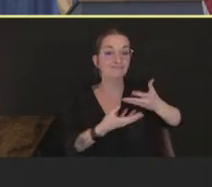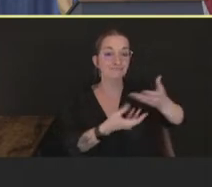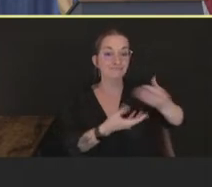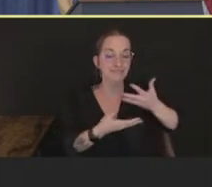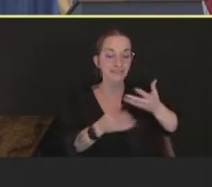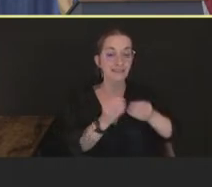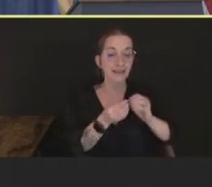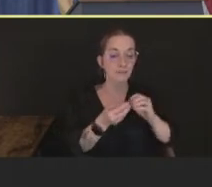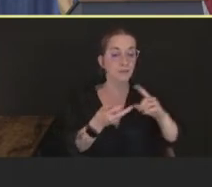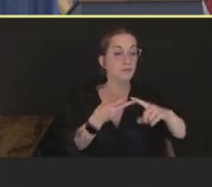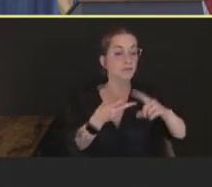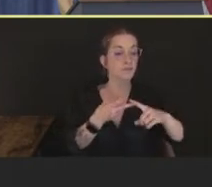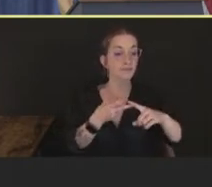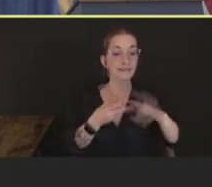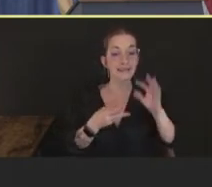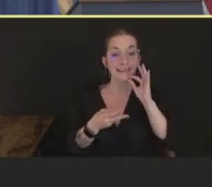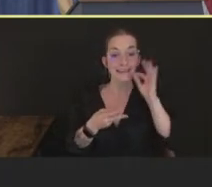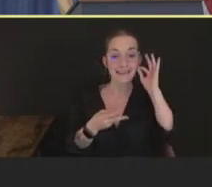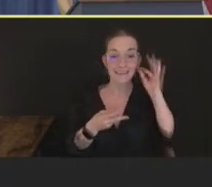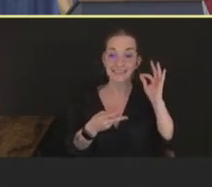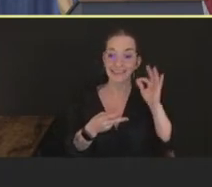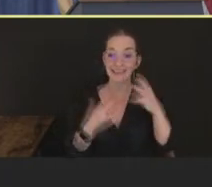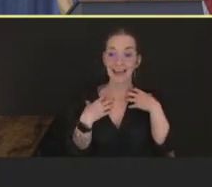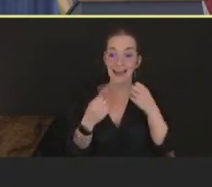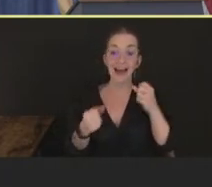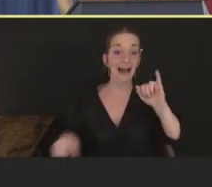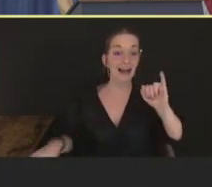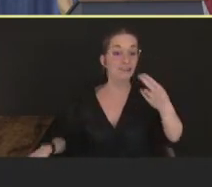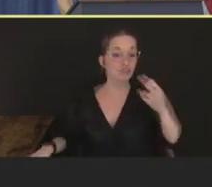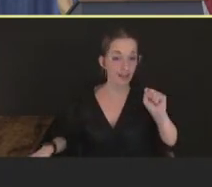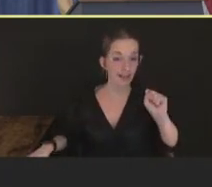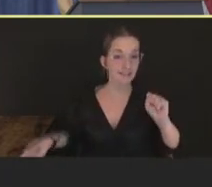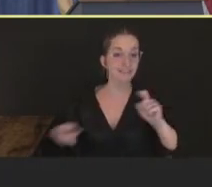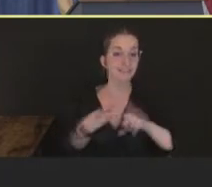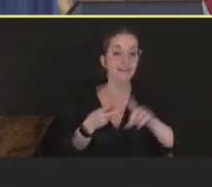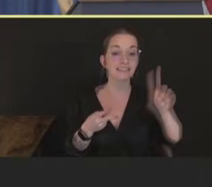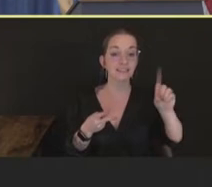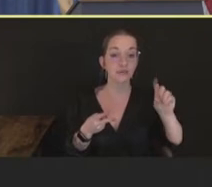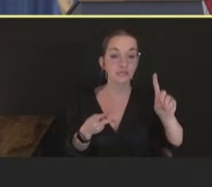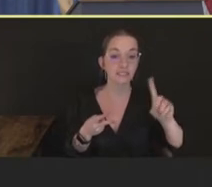Service, the VA system, Department of Defense, Department of State, and Bureau of Prisons.